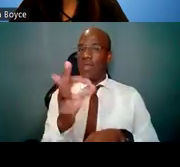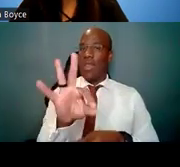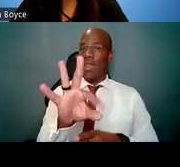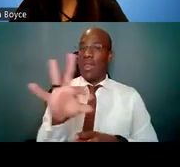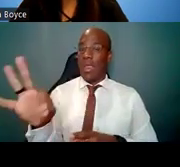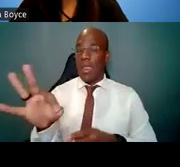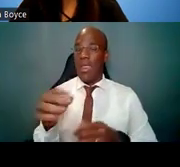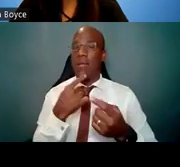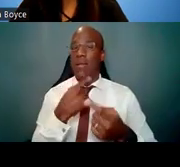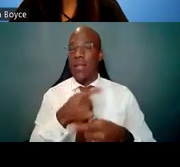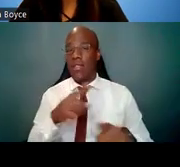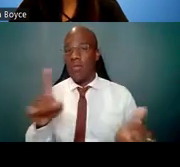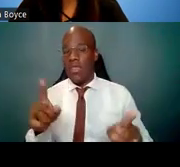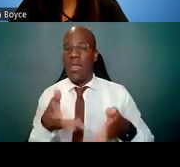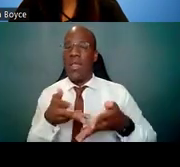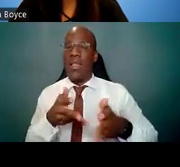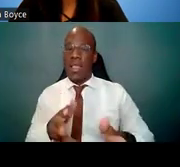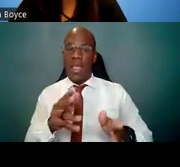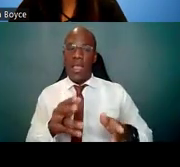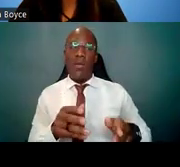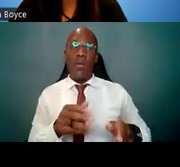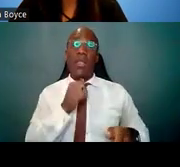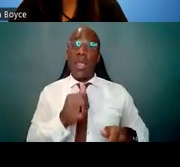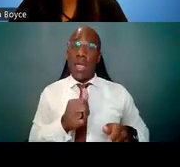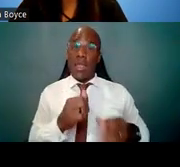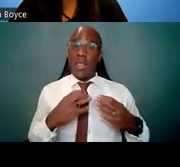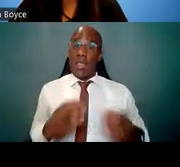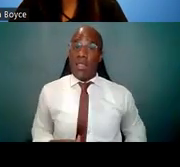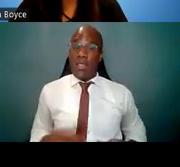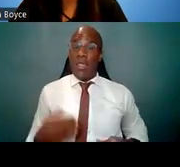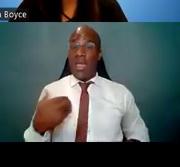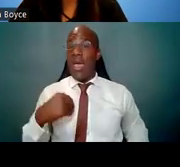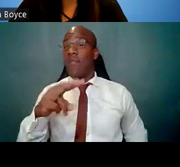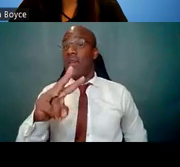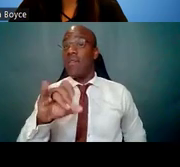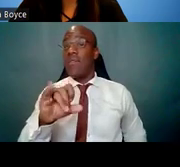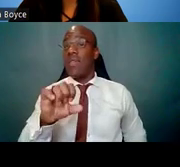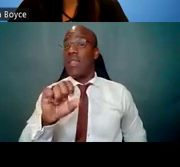with valid visas to apply, but you'll need to look specifically at the announcement for those details.